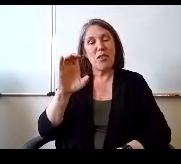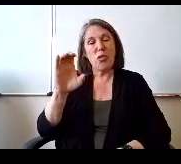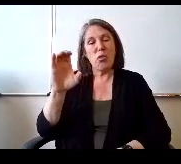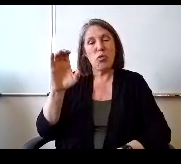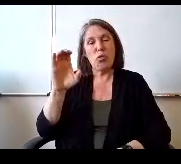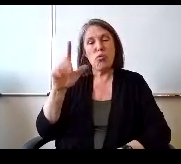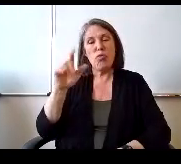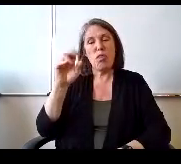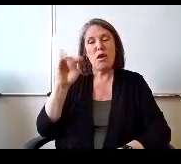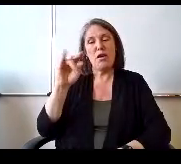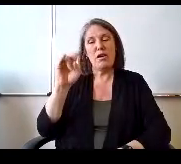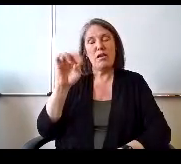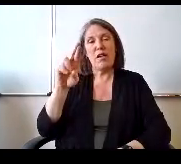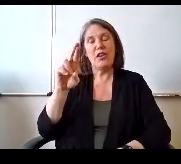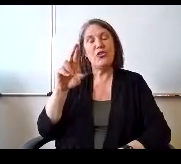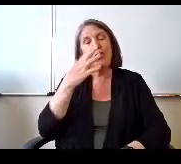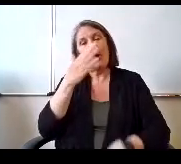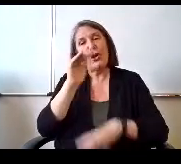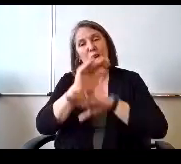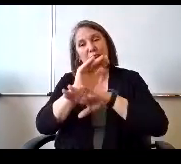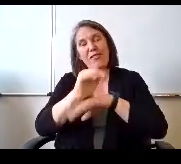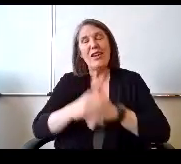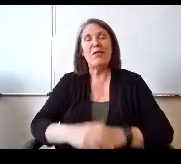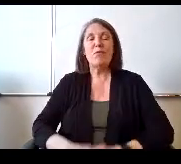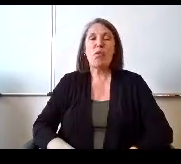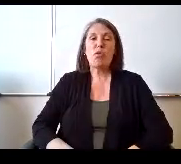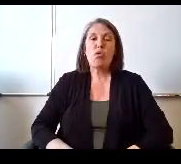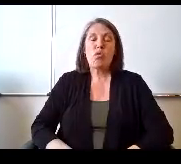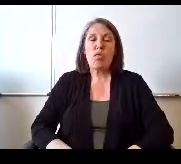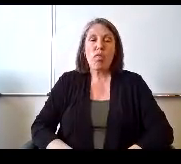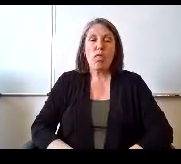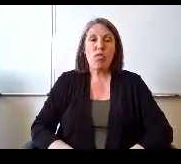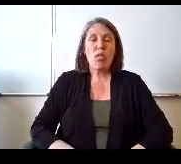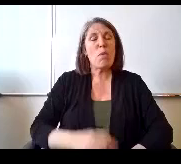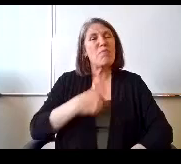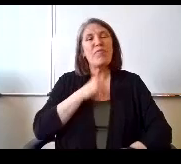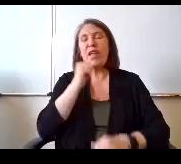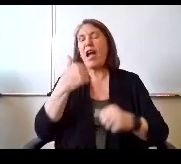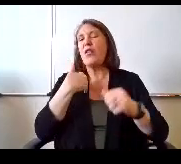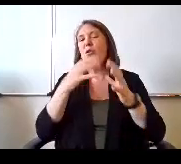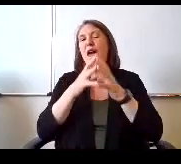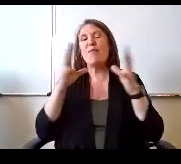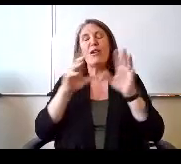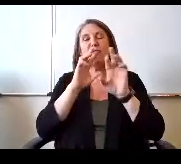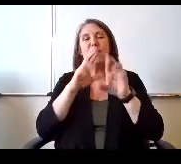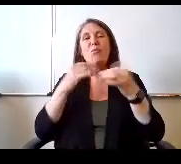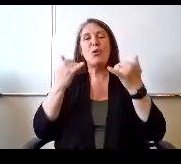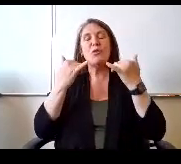Good evening. I don't have much to report today because of being away on